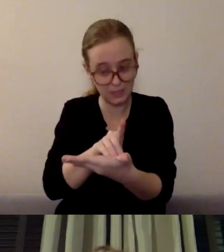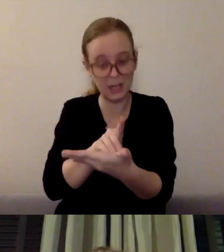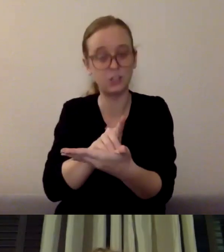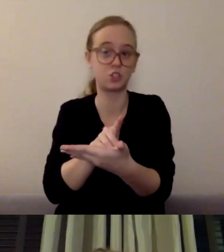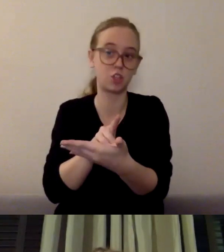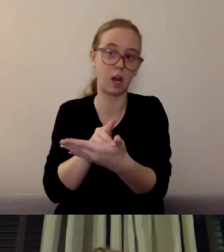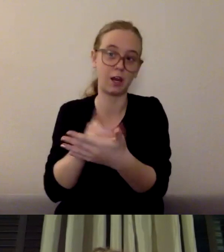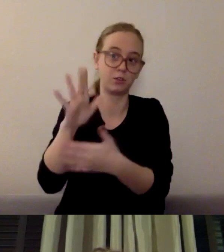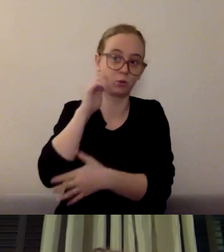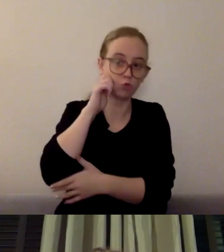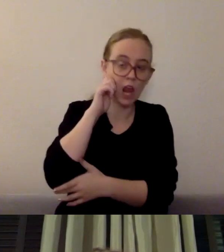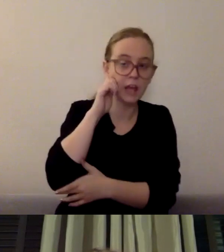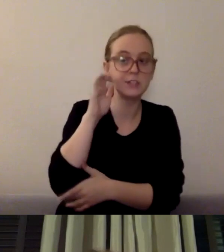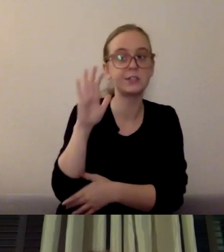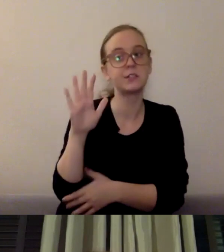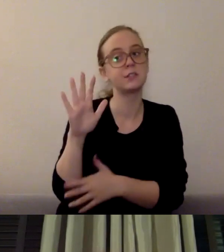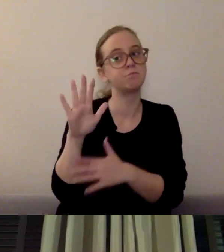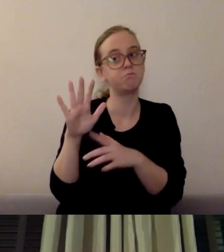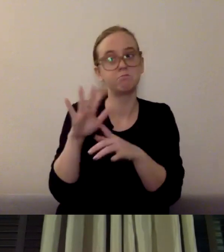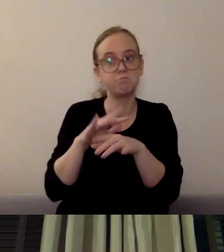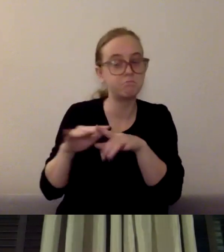that are already present in all of us